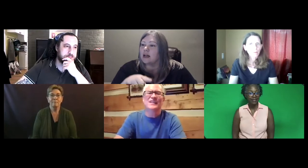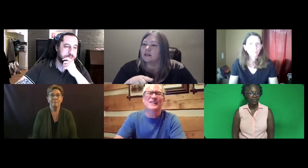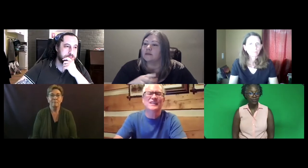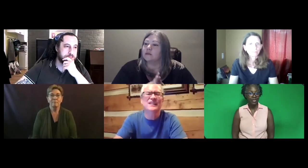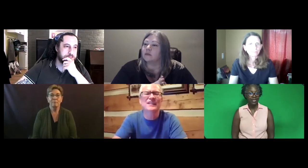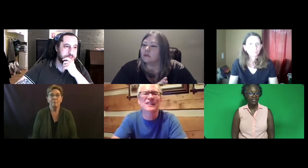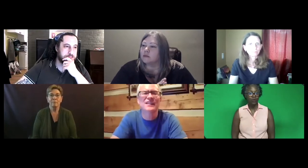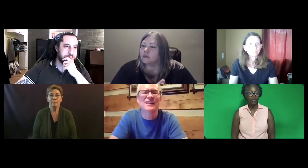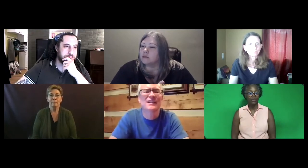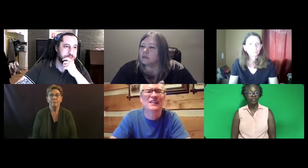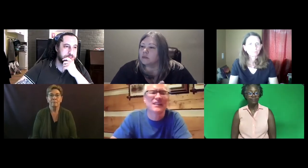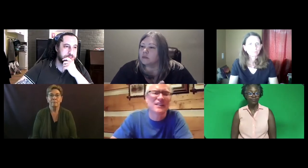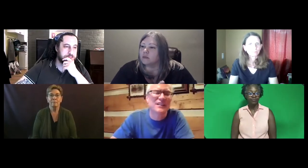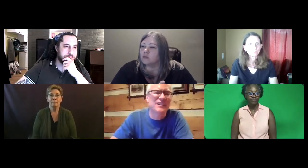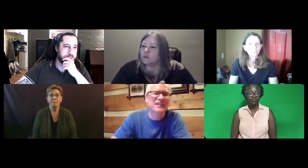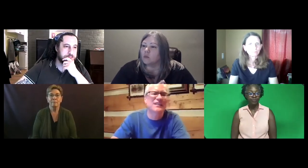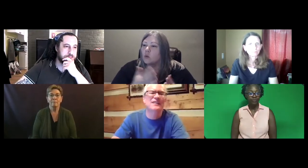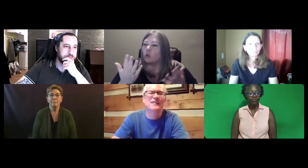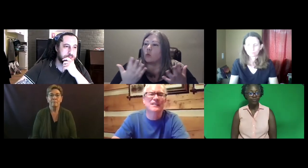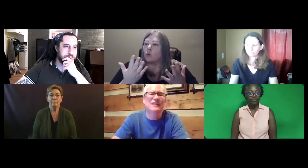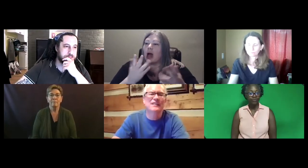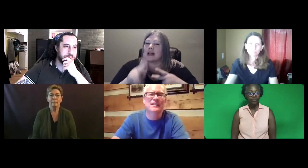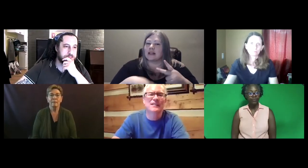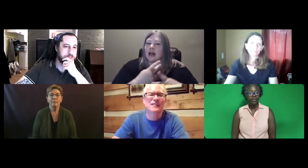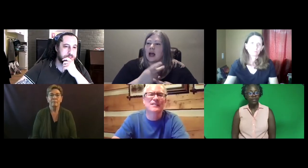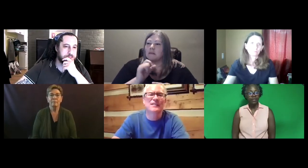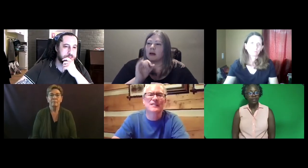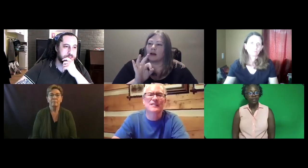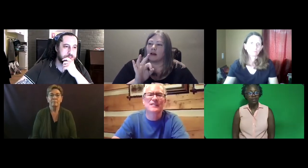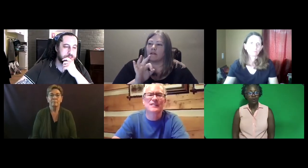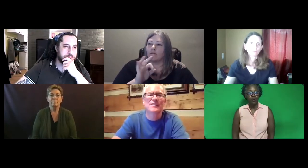And Nouri has a question.